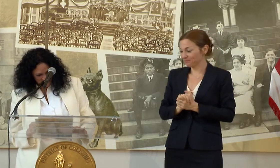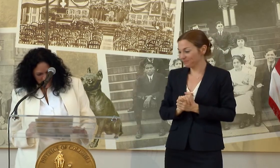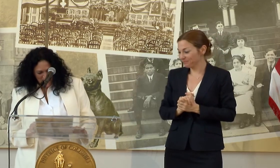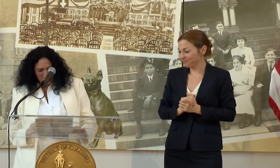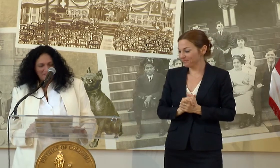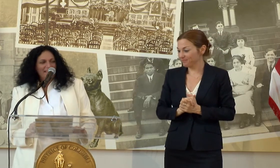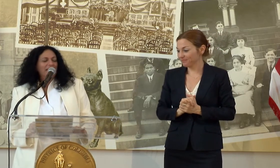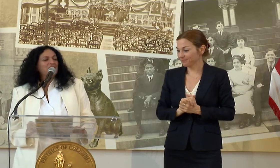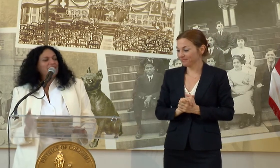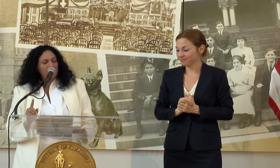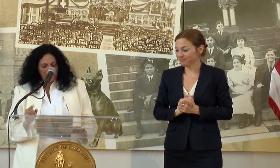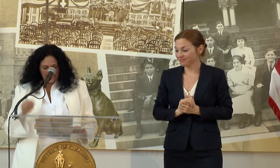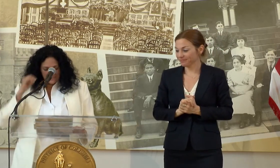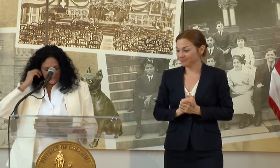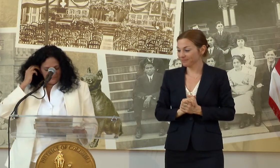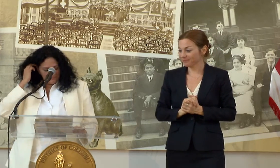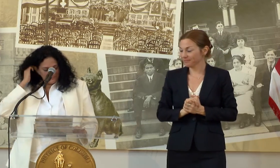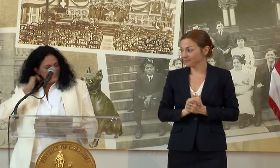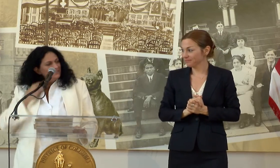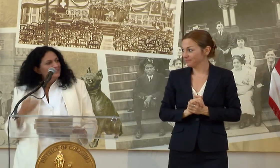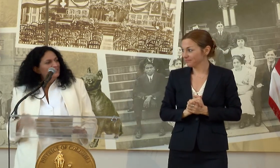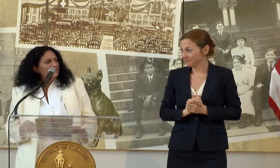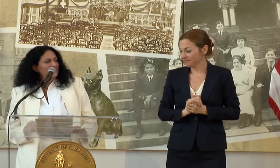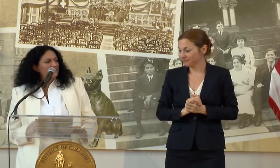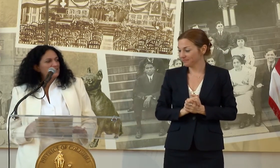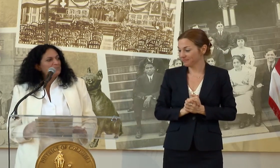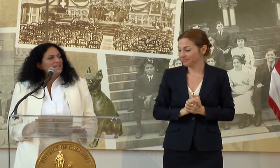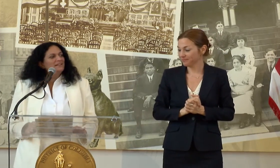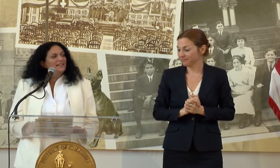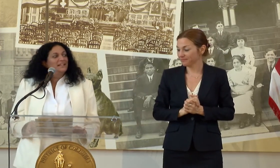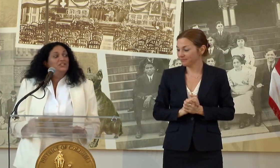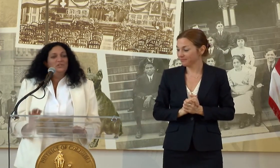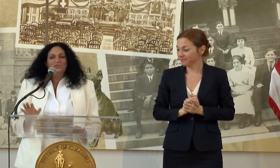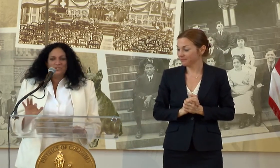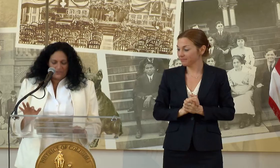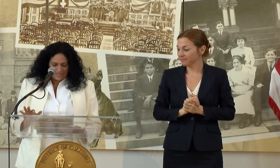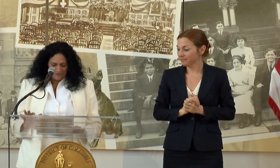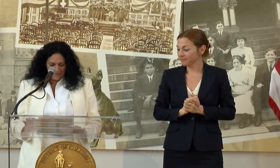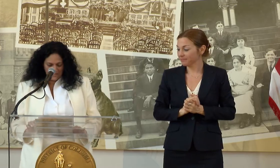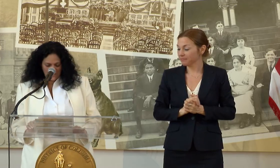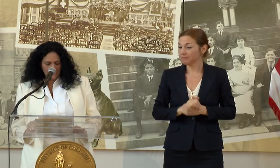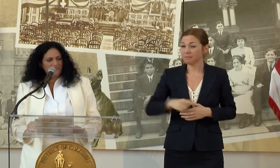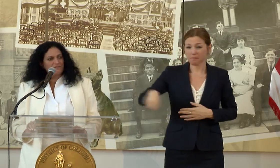ACTUALLY, IN FACT, IF THERE HAS BEEN AN UNUSUAL INFLUX OF